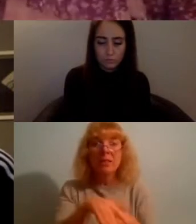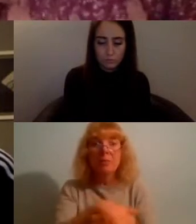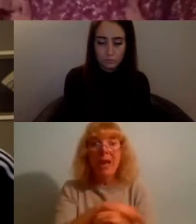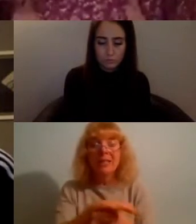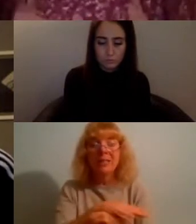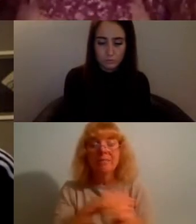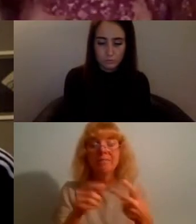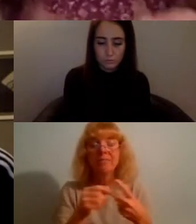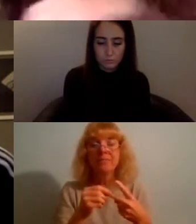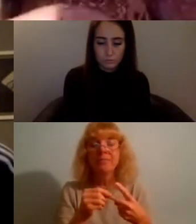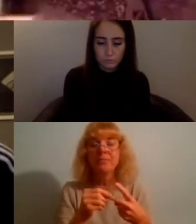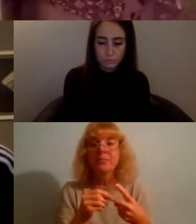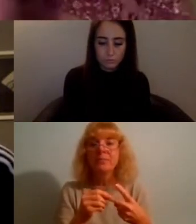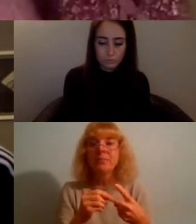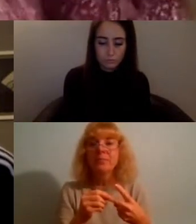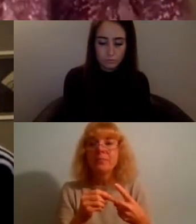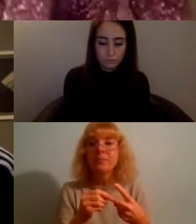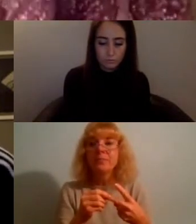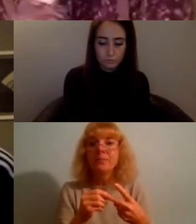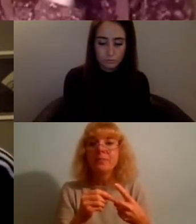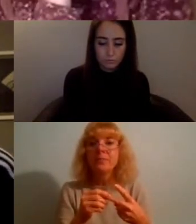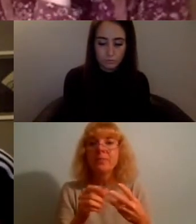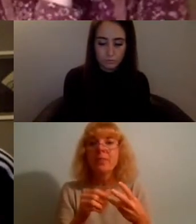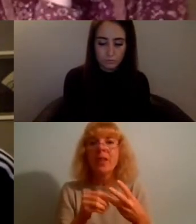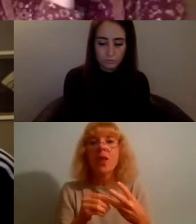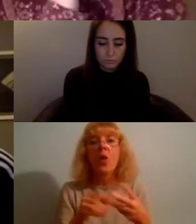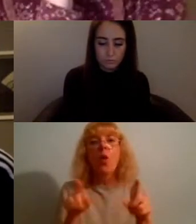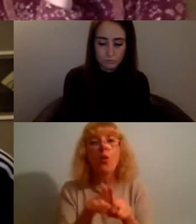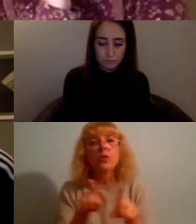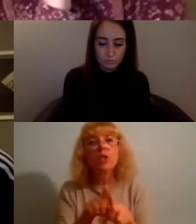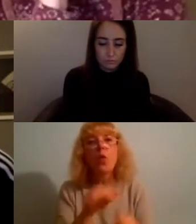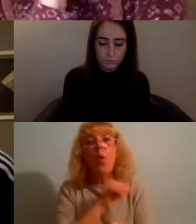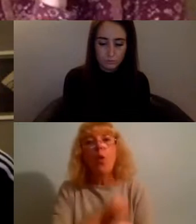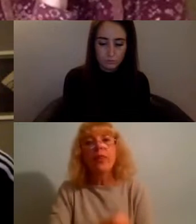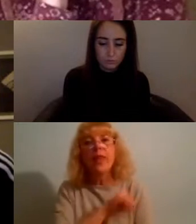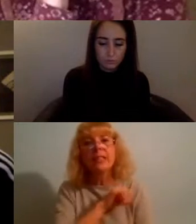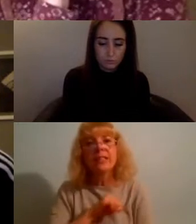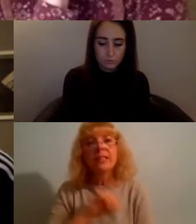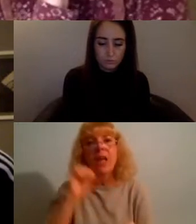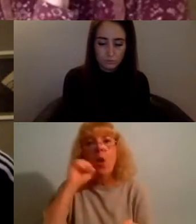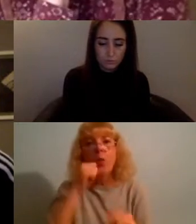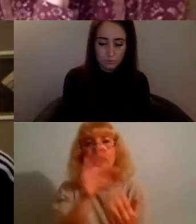and also like that authenticity will translate into relatability with other people